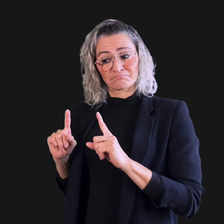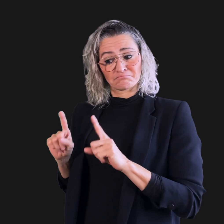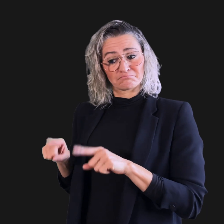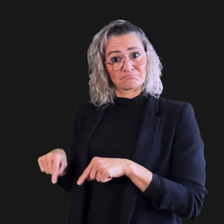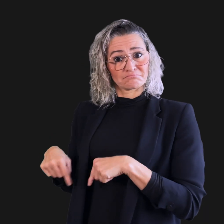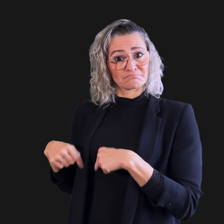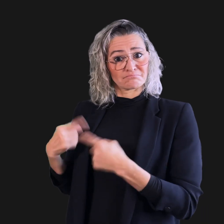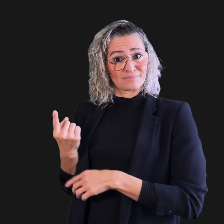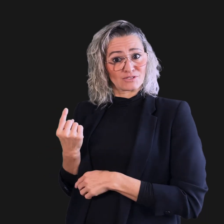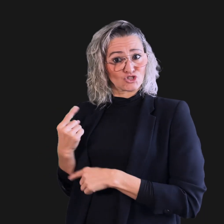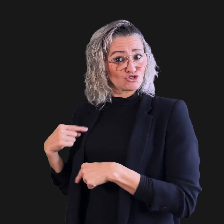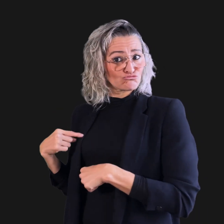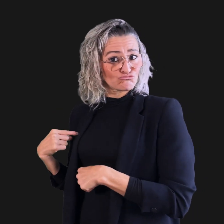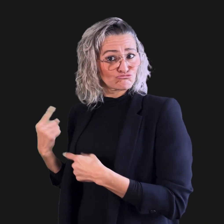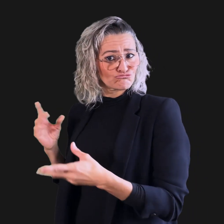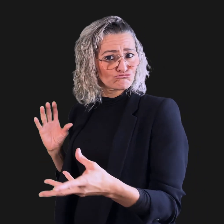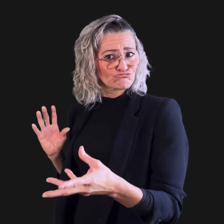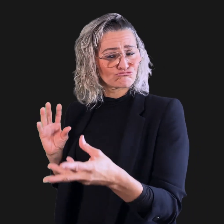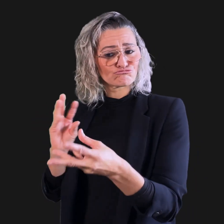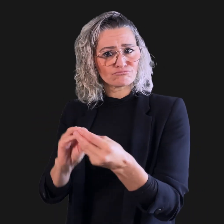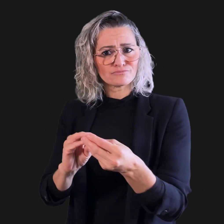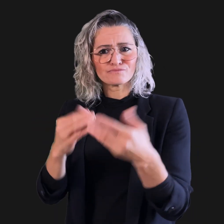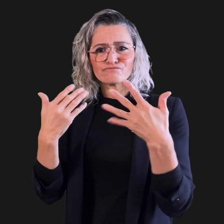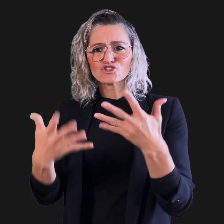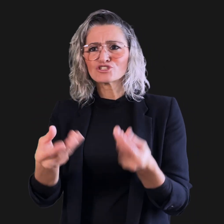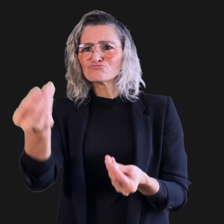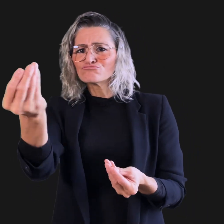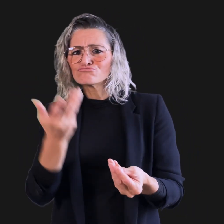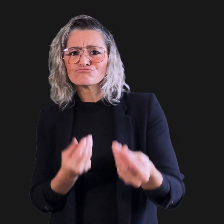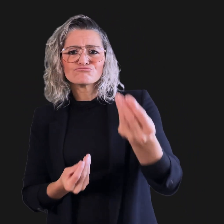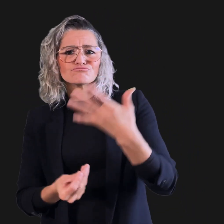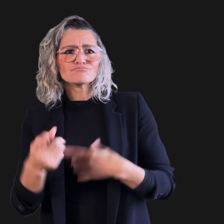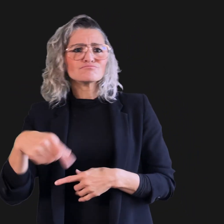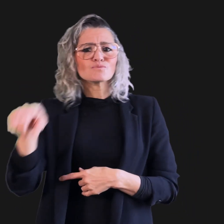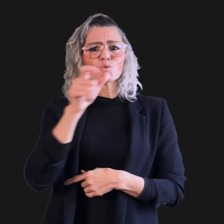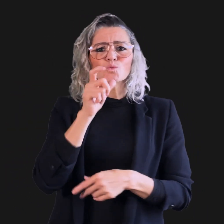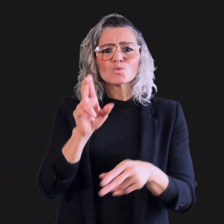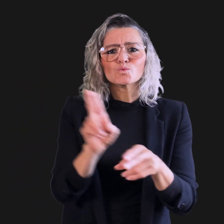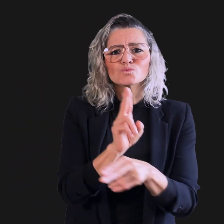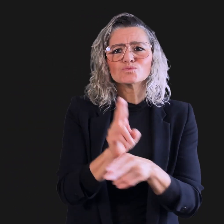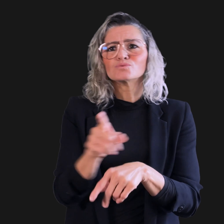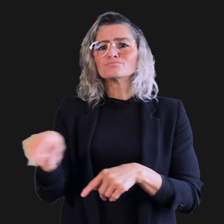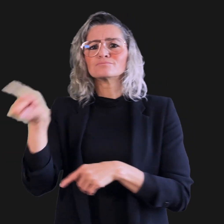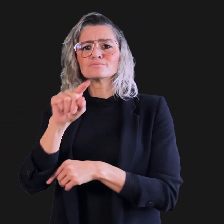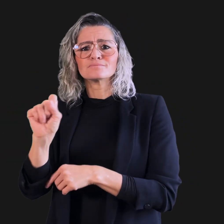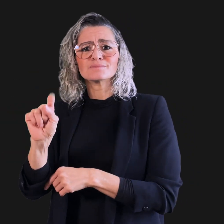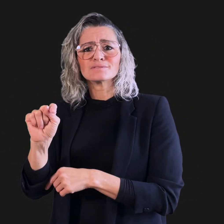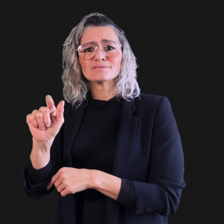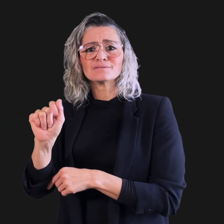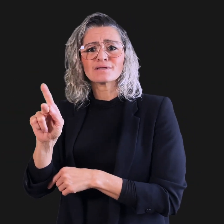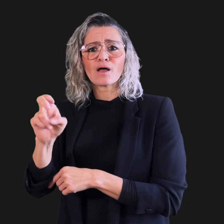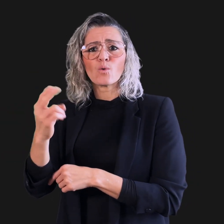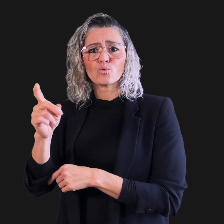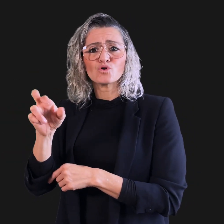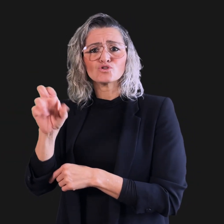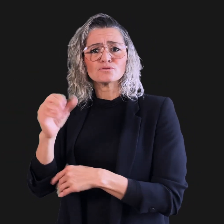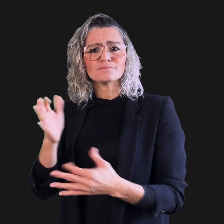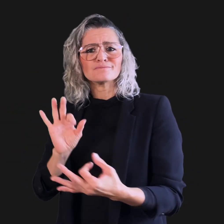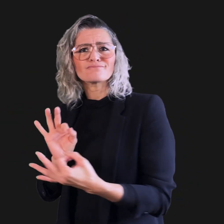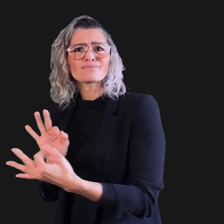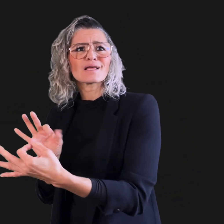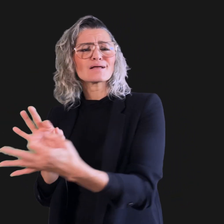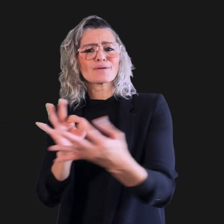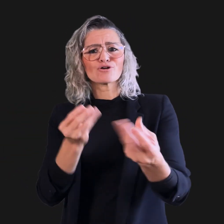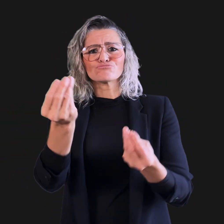This past year, informed by user and stakeholder feedback,